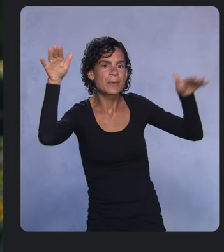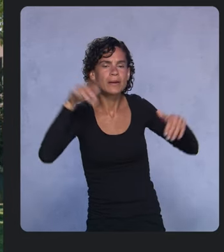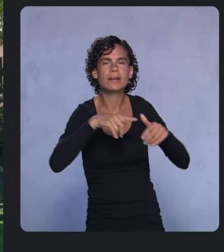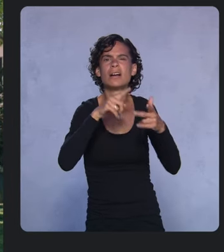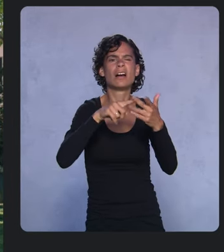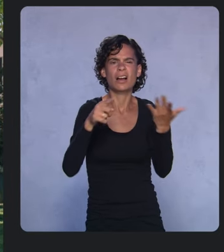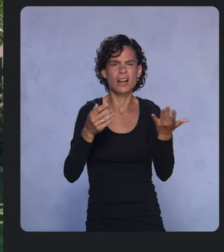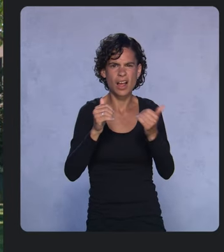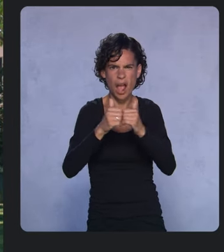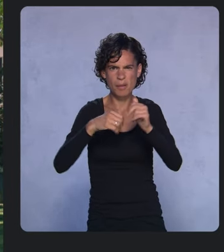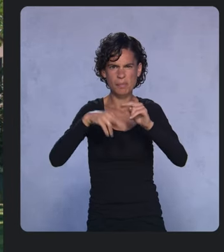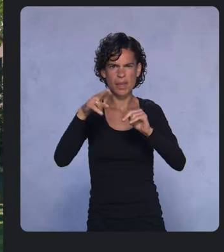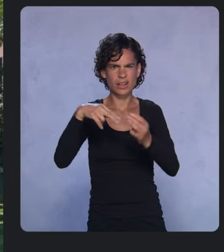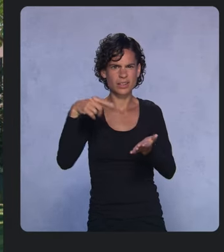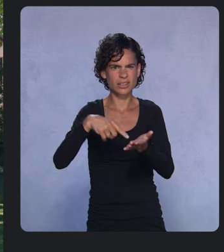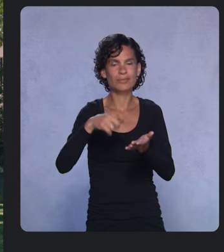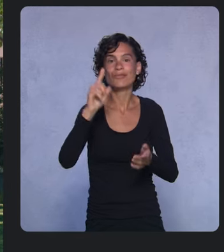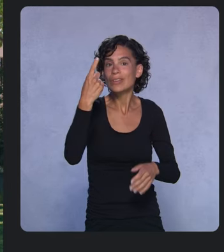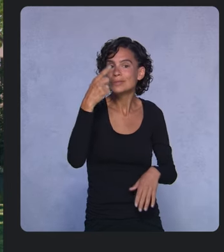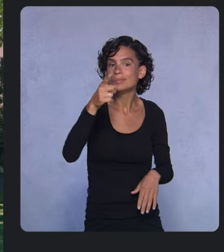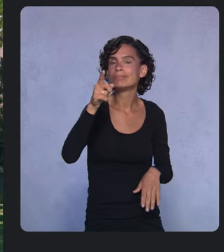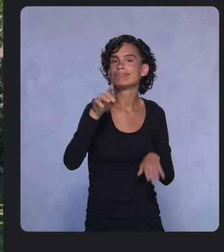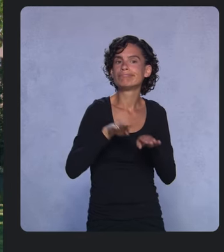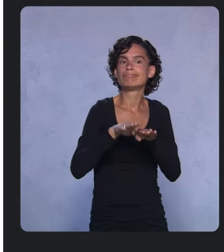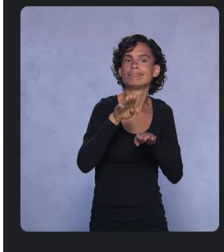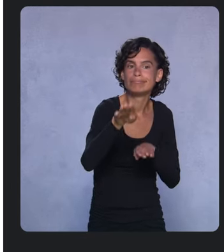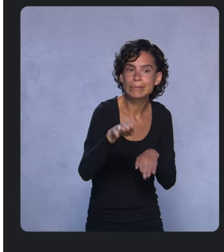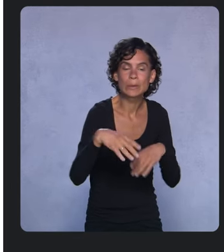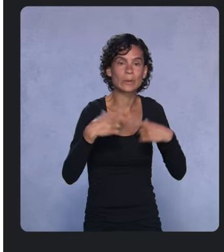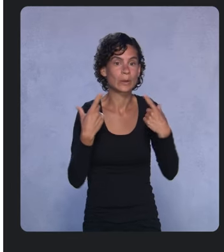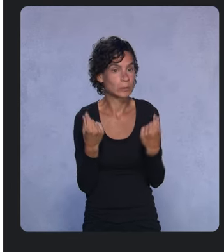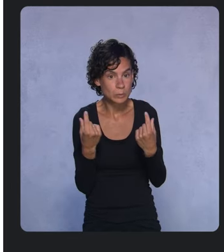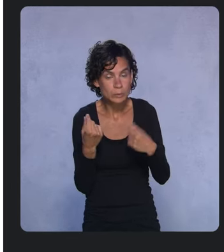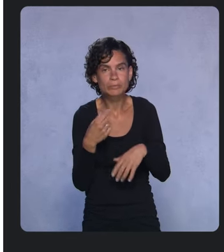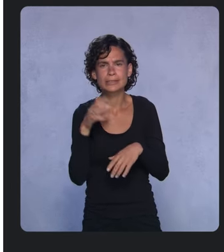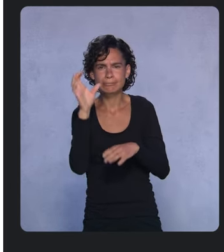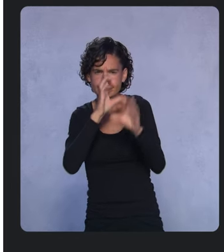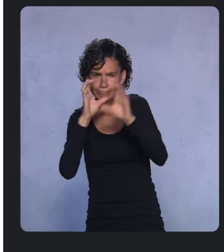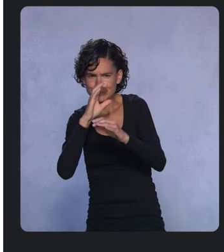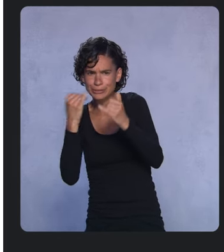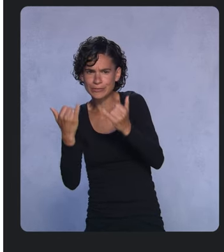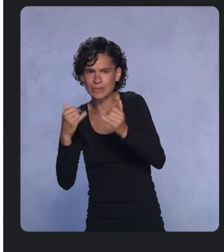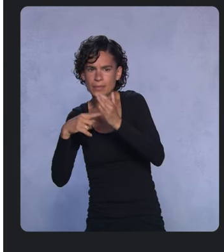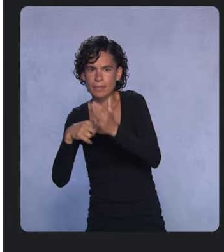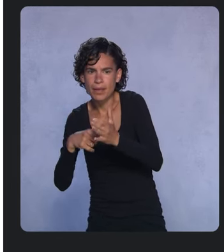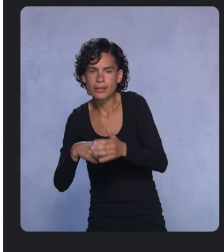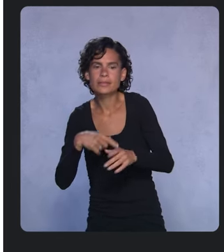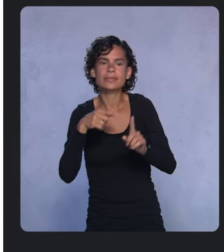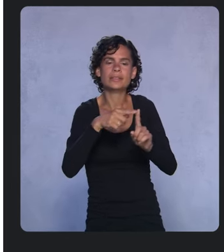The first step is to look for existing models. On TensorFlow Hub, you can find hundreds of pretrained models